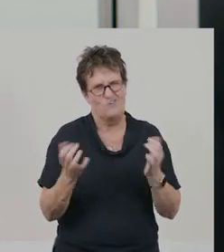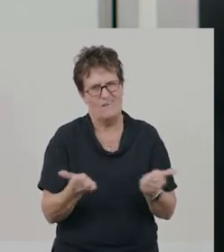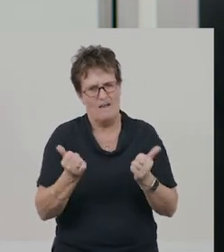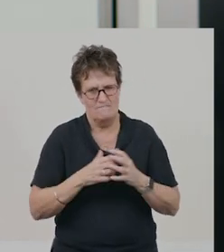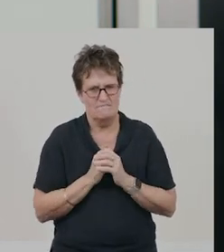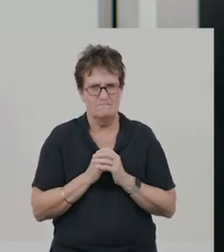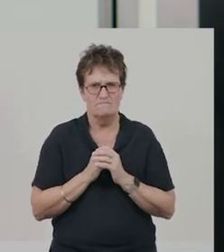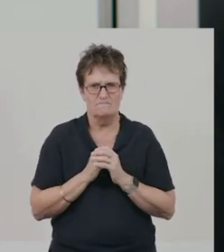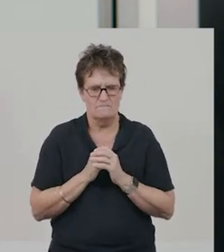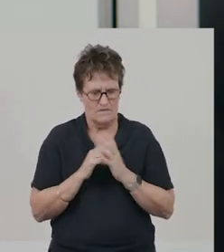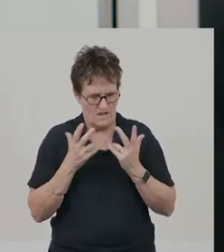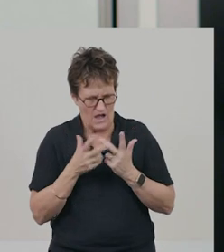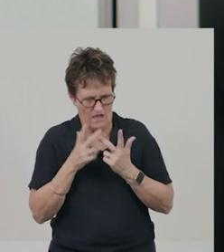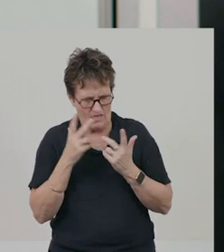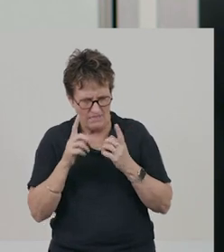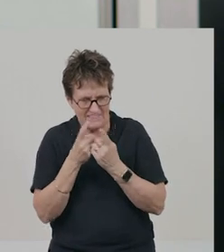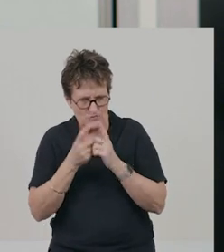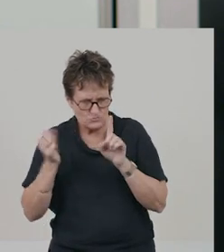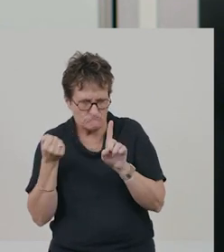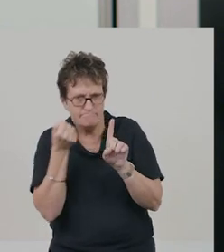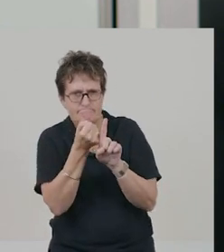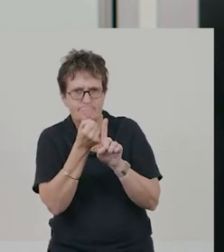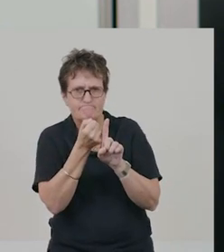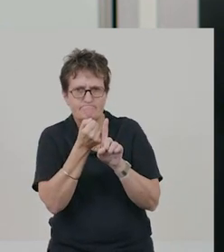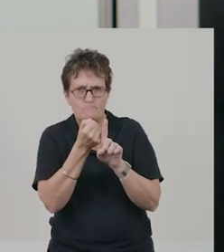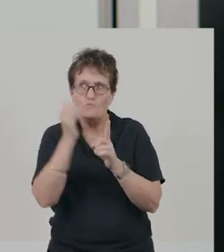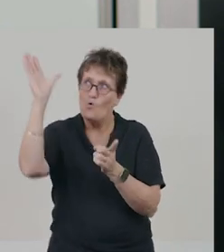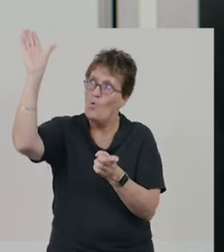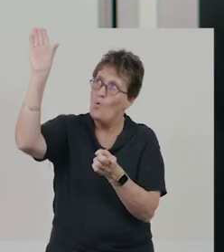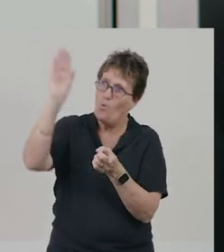And what other factors could be affecting the heat transfer?